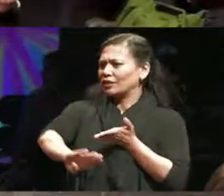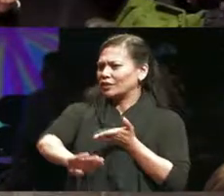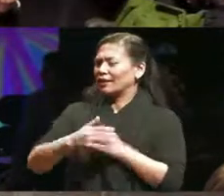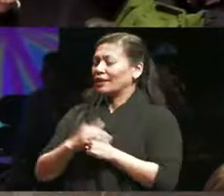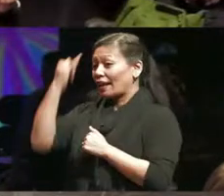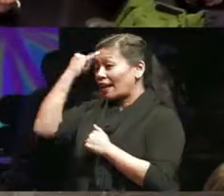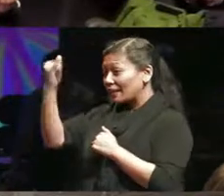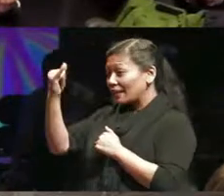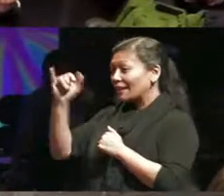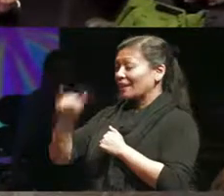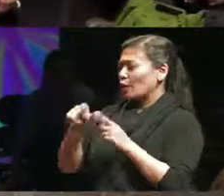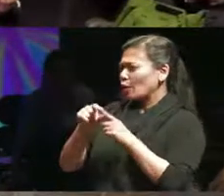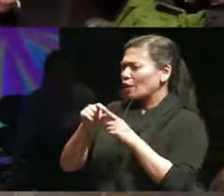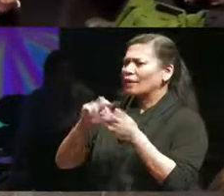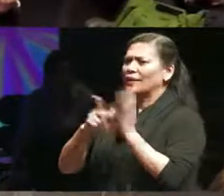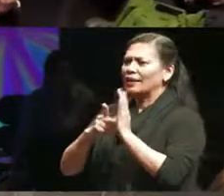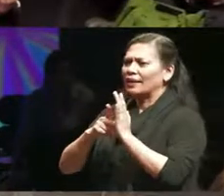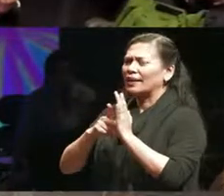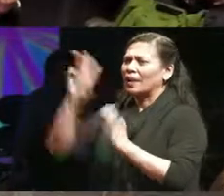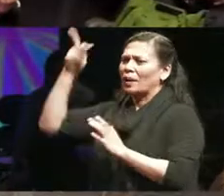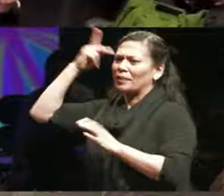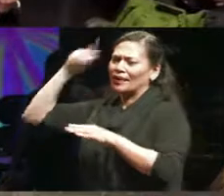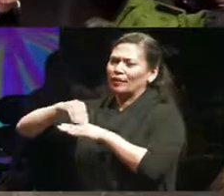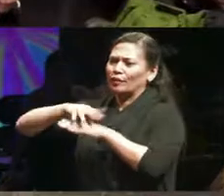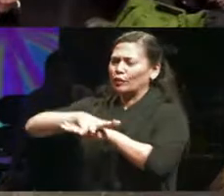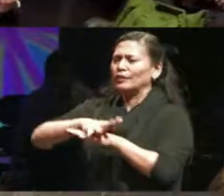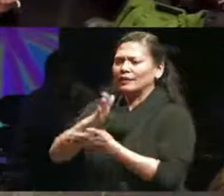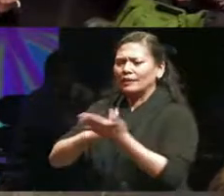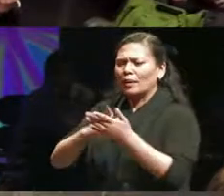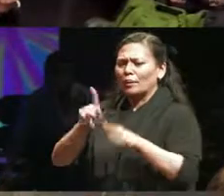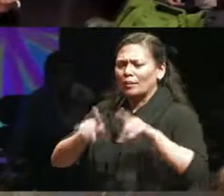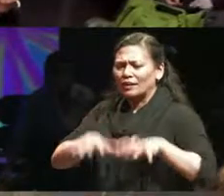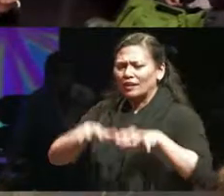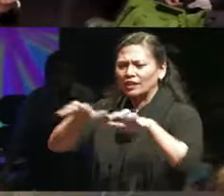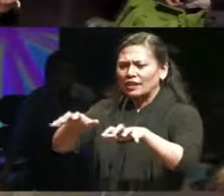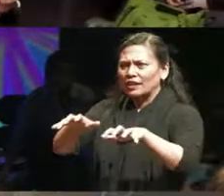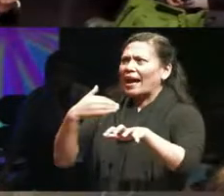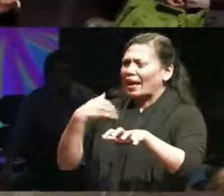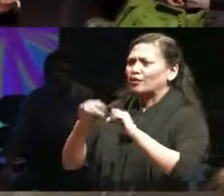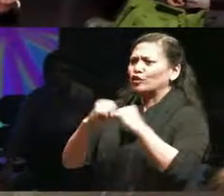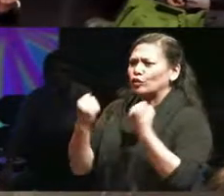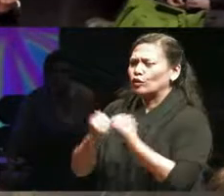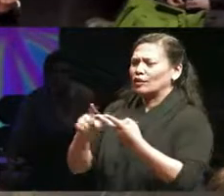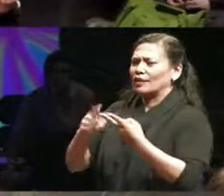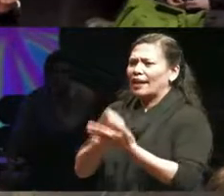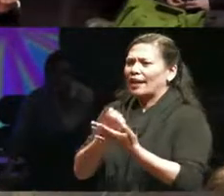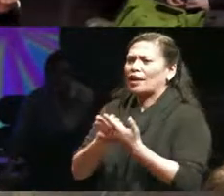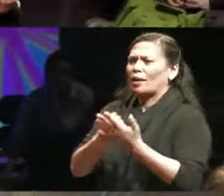has come to named the politically induced condition in which certain populations suffer from failing so and economic networks becoming